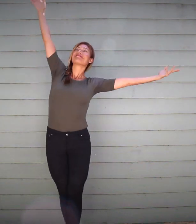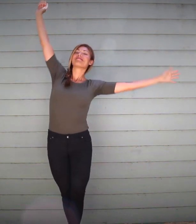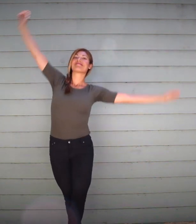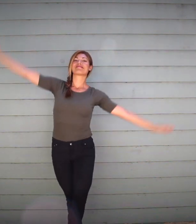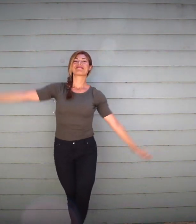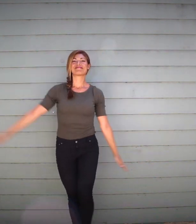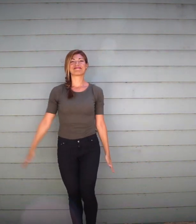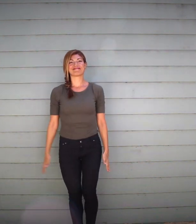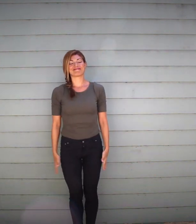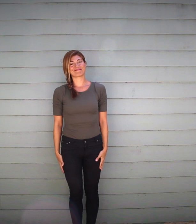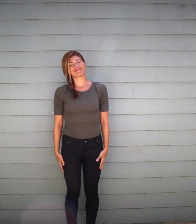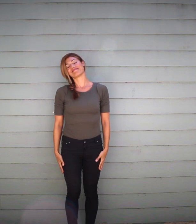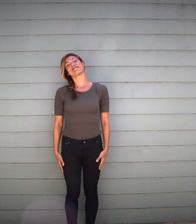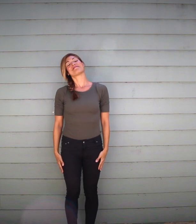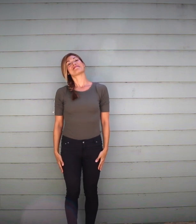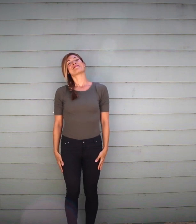Finally, let's take a quick look at time.